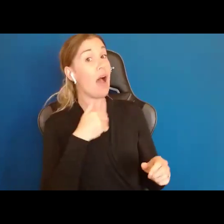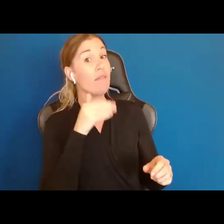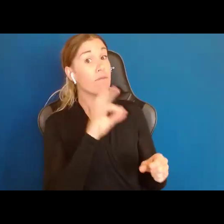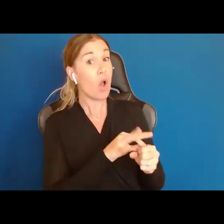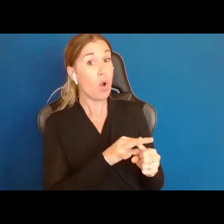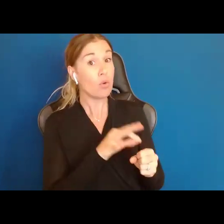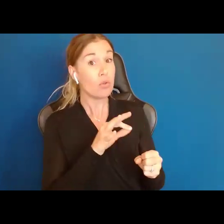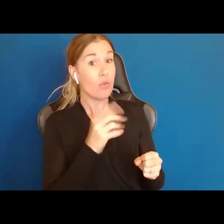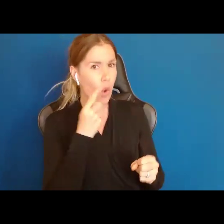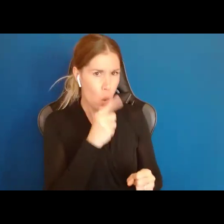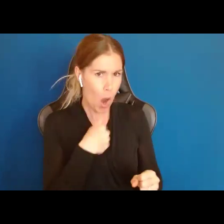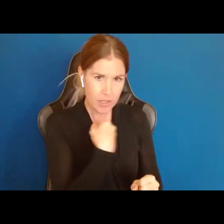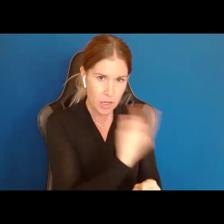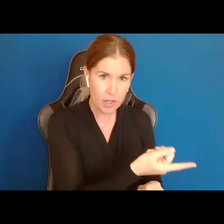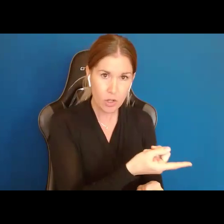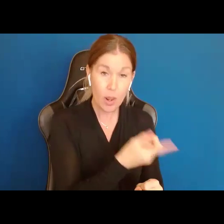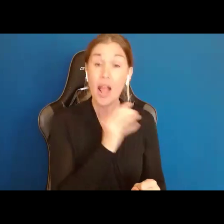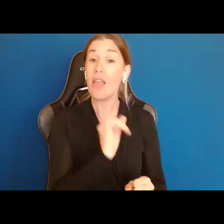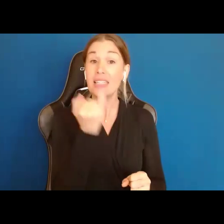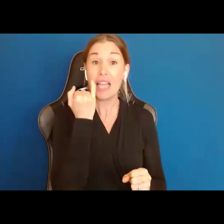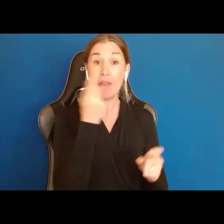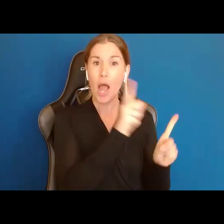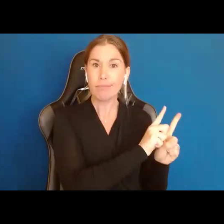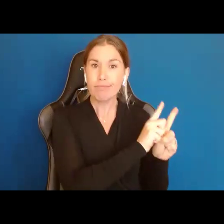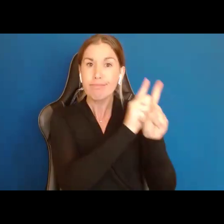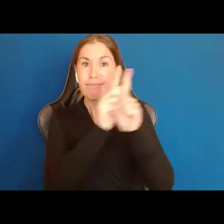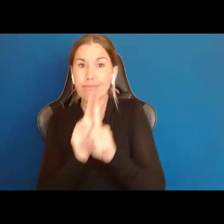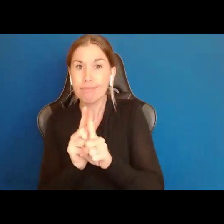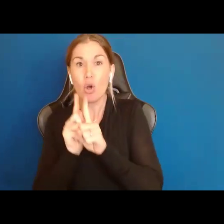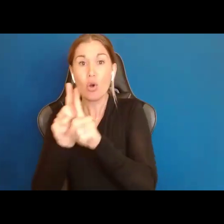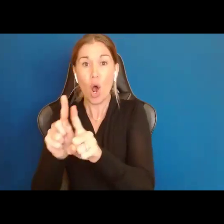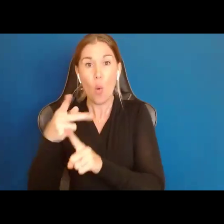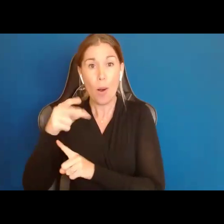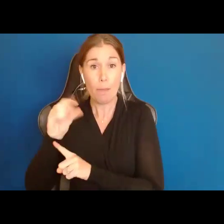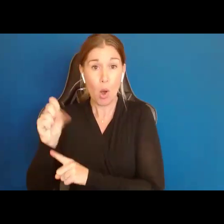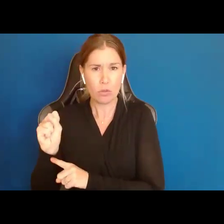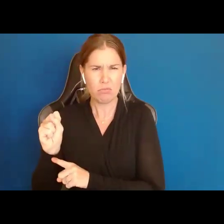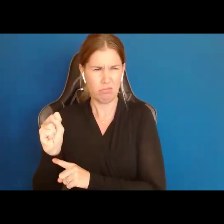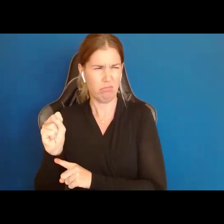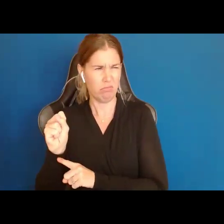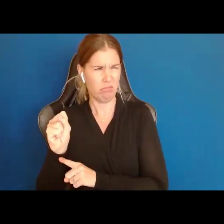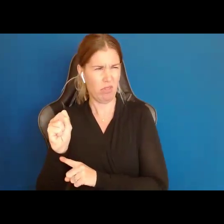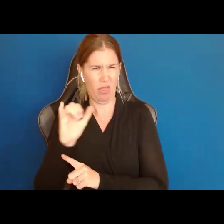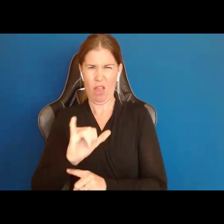to, and that is only if I take you to the poles to vote. In those situations, are those rights?